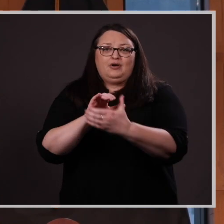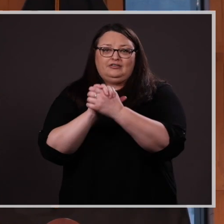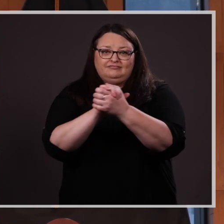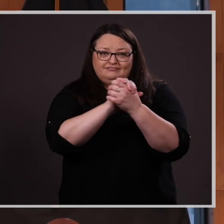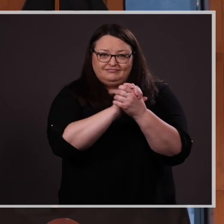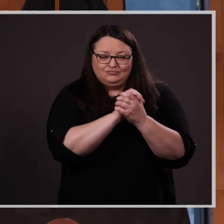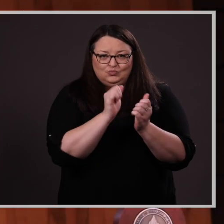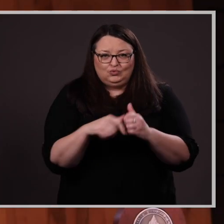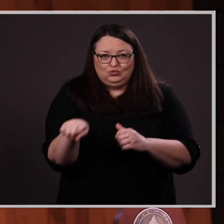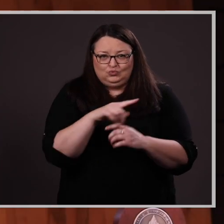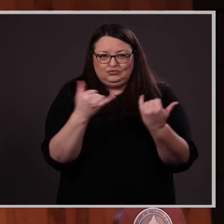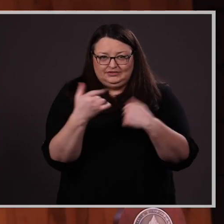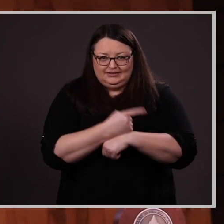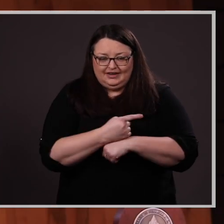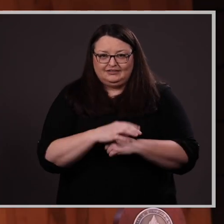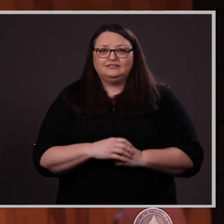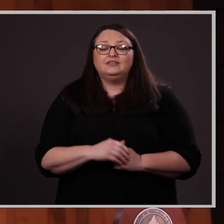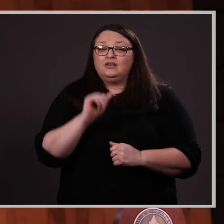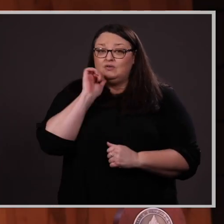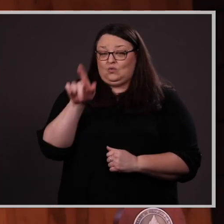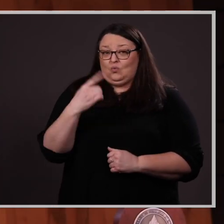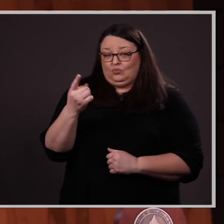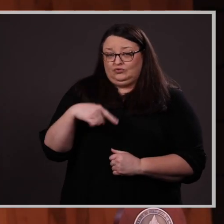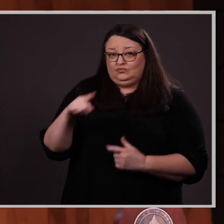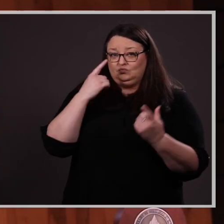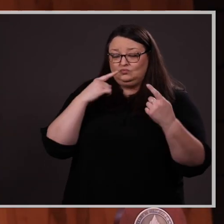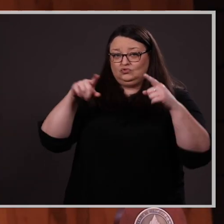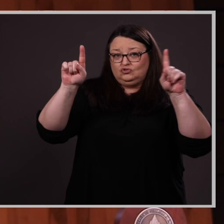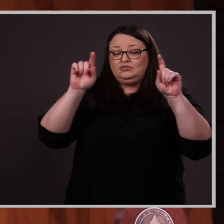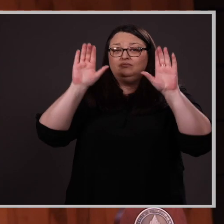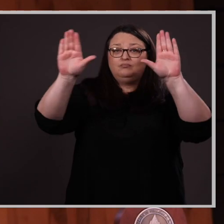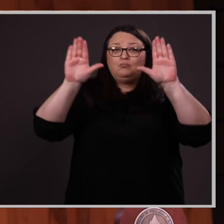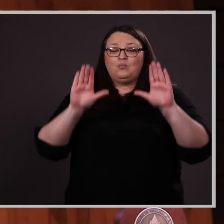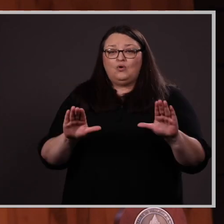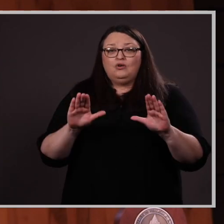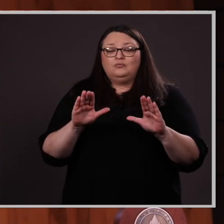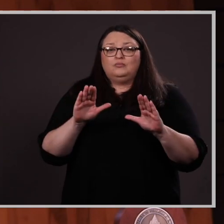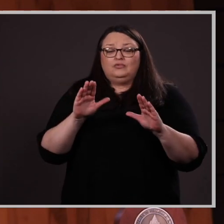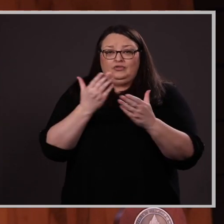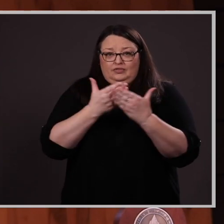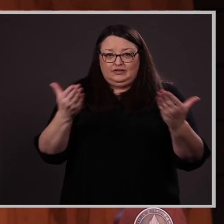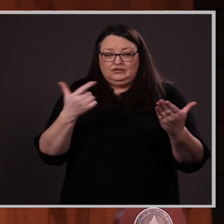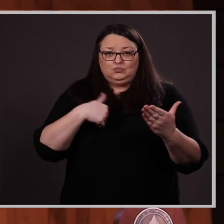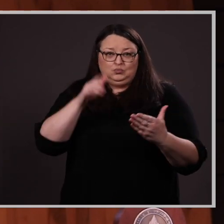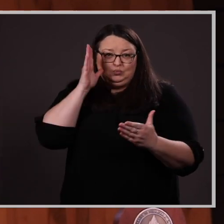you today. Not only have you achieved the remarkable feats that will be discussed shortly